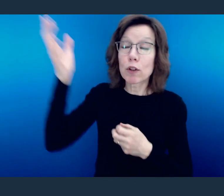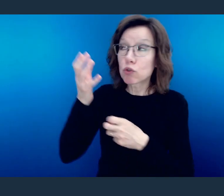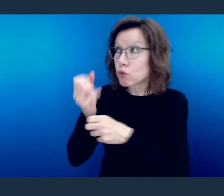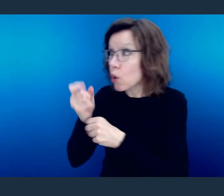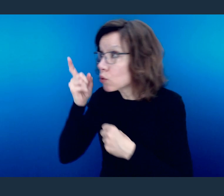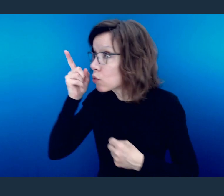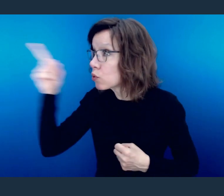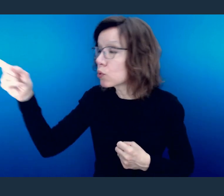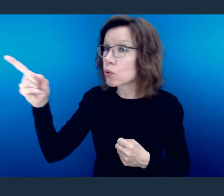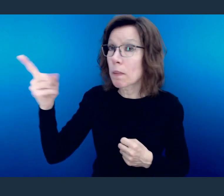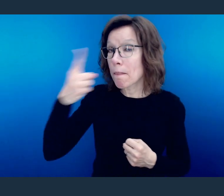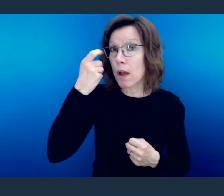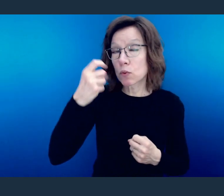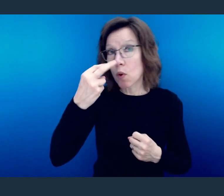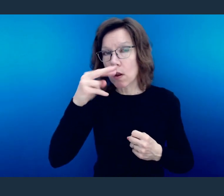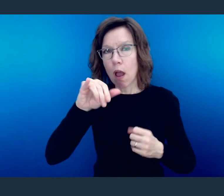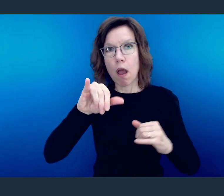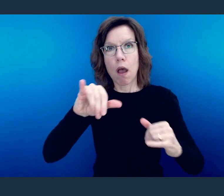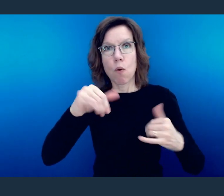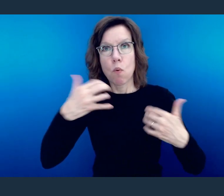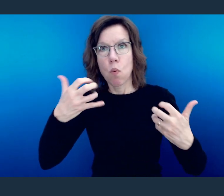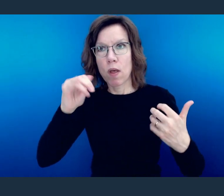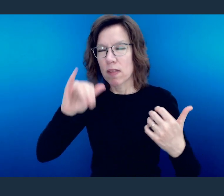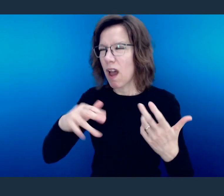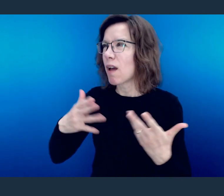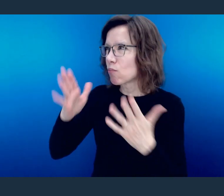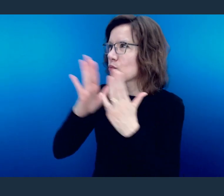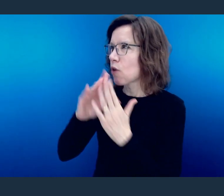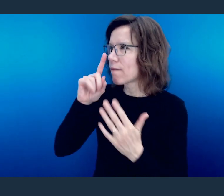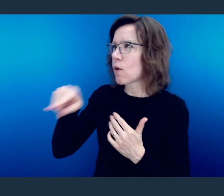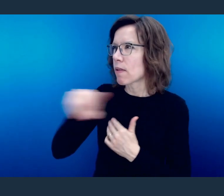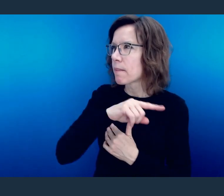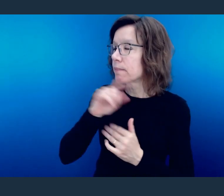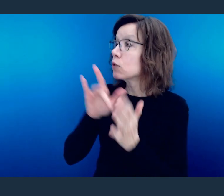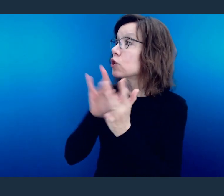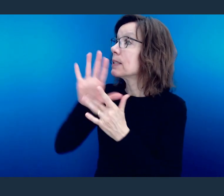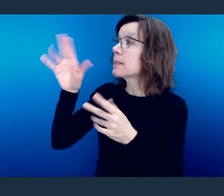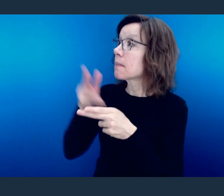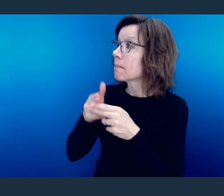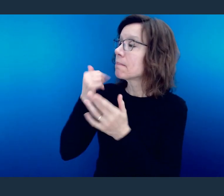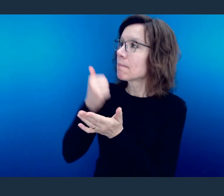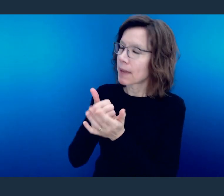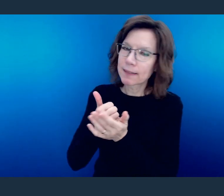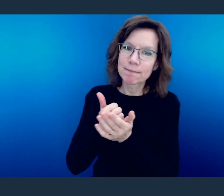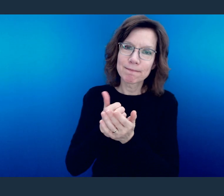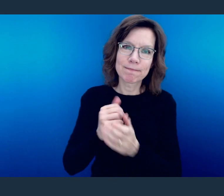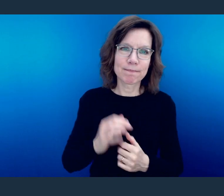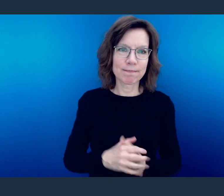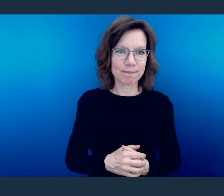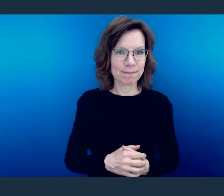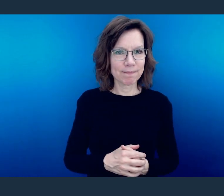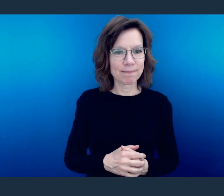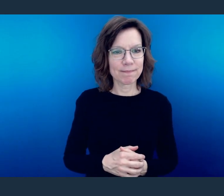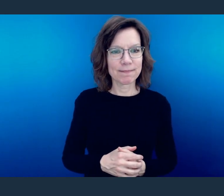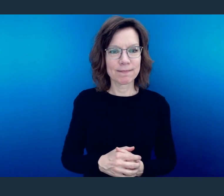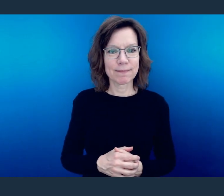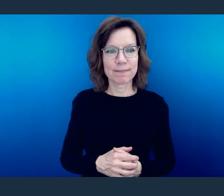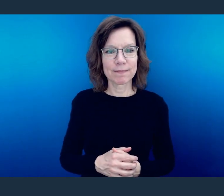a decision from this cast. In Jesus' name, amen.